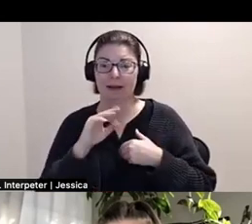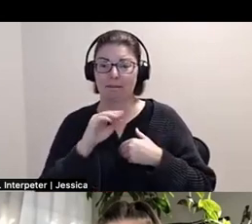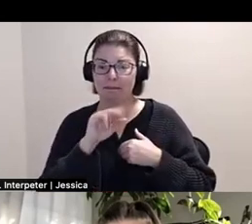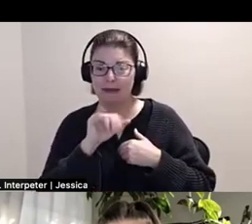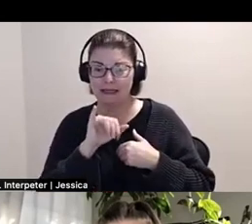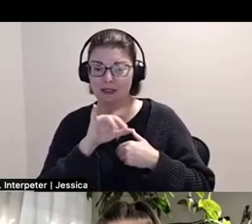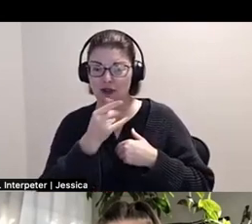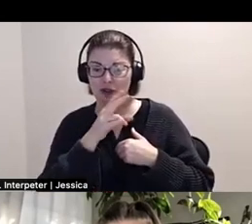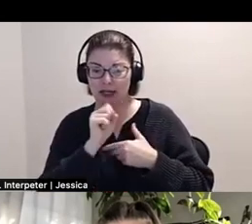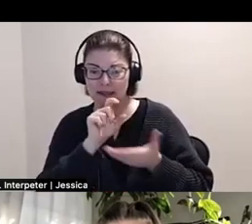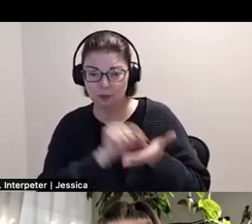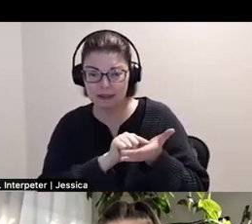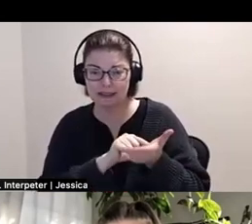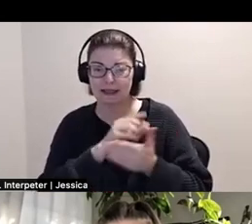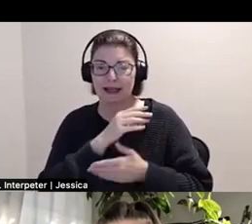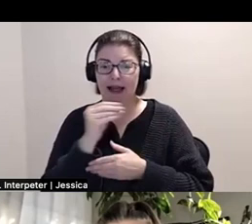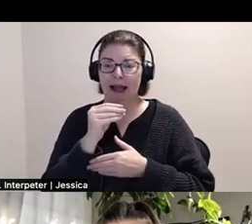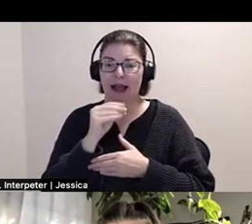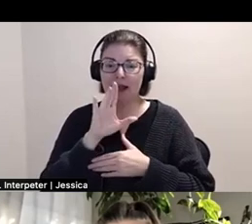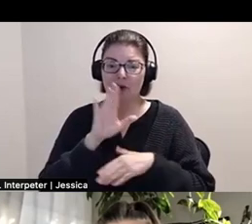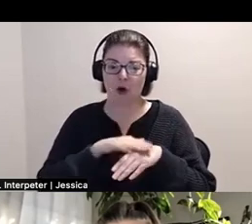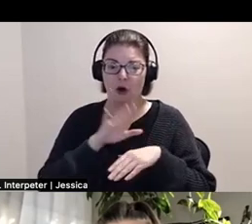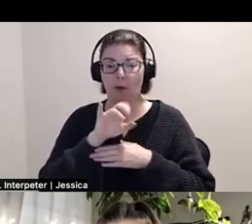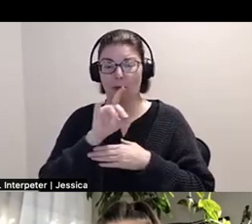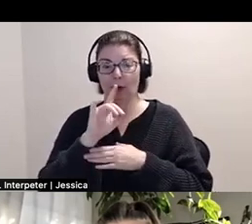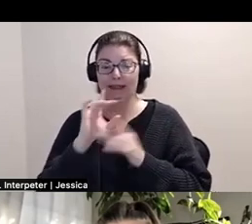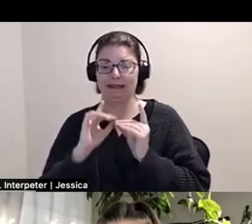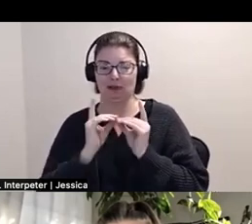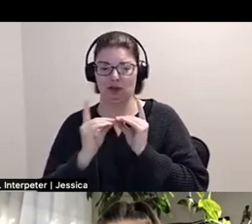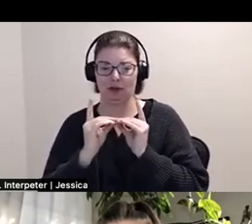Thank you to our Board of Directors, our donors and supporters